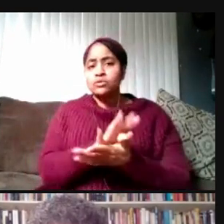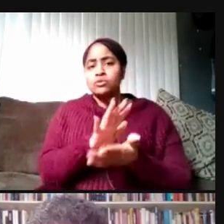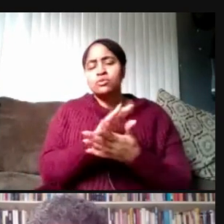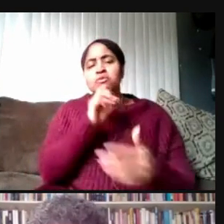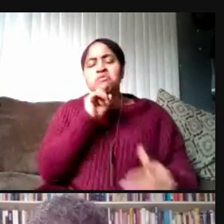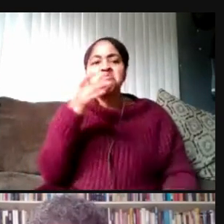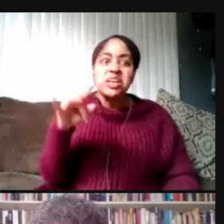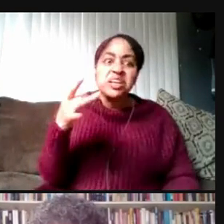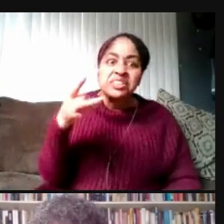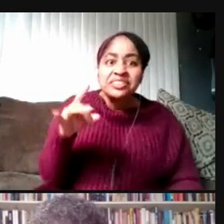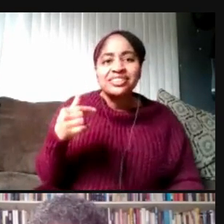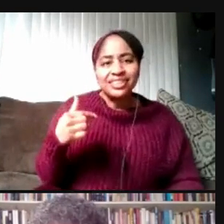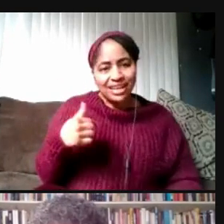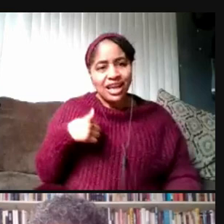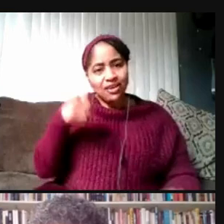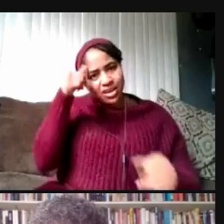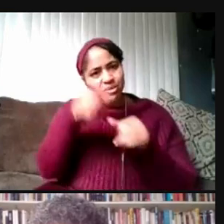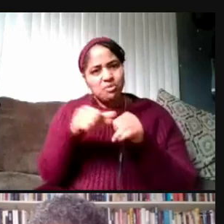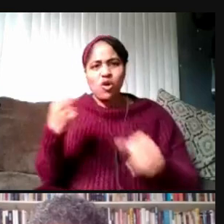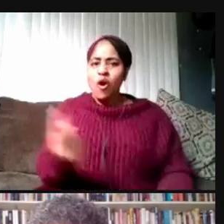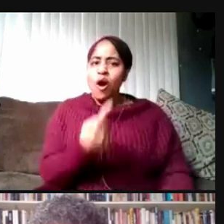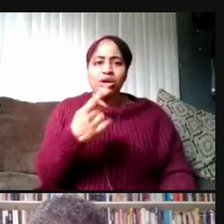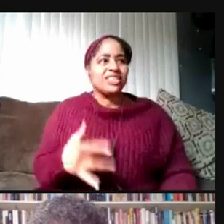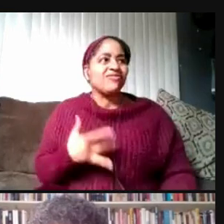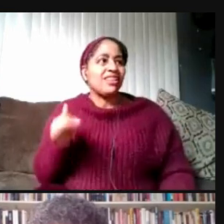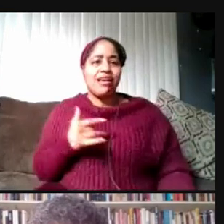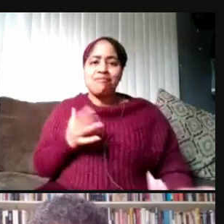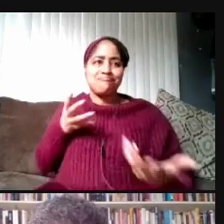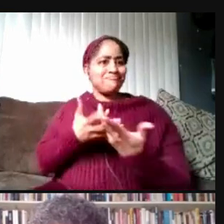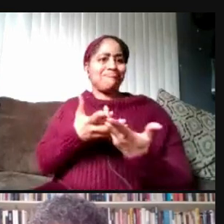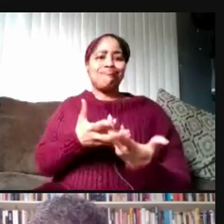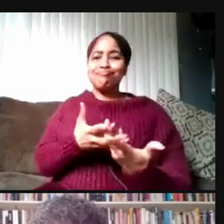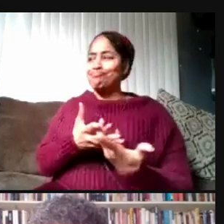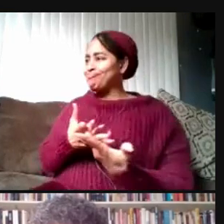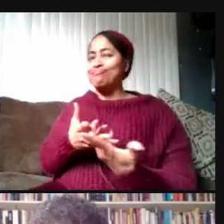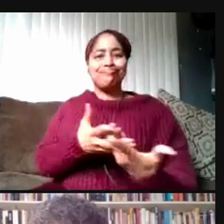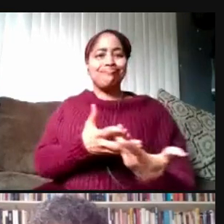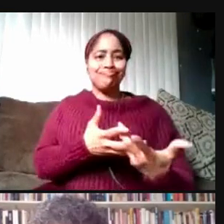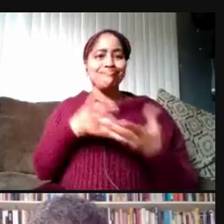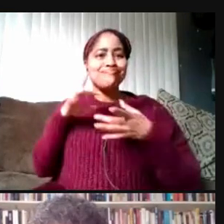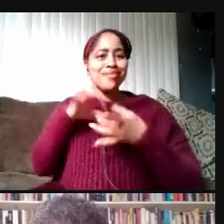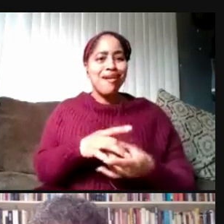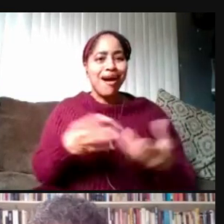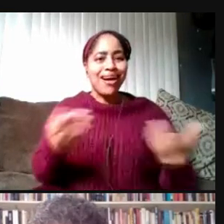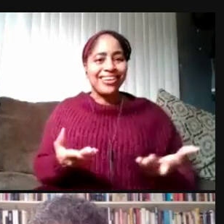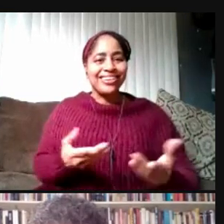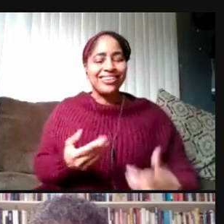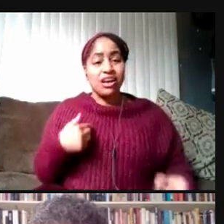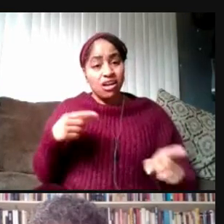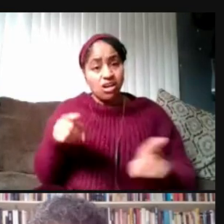I remember really always feeling like I belonged here. And I also remember meeting so many people